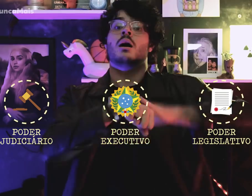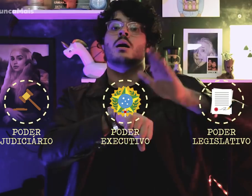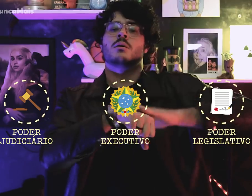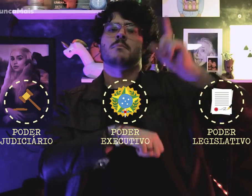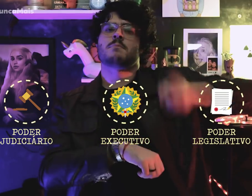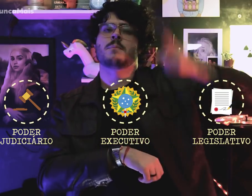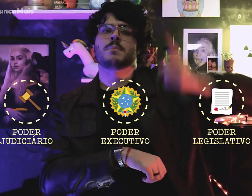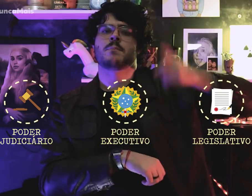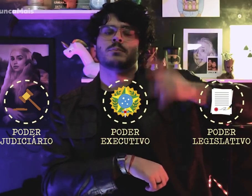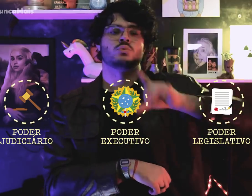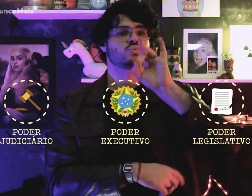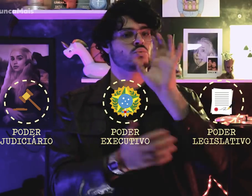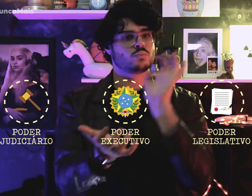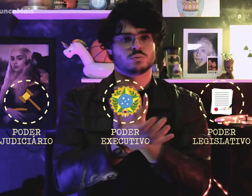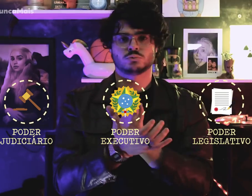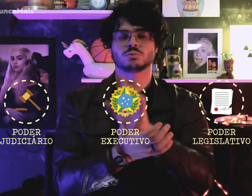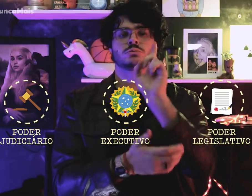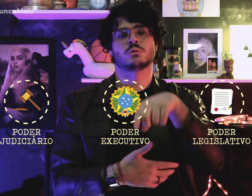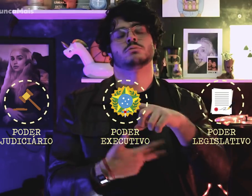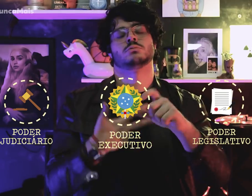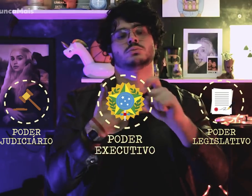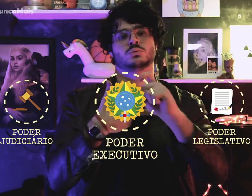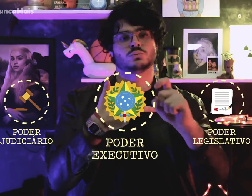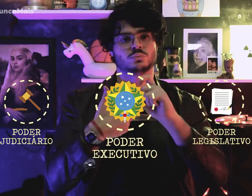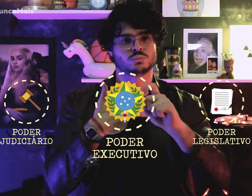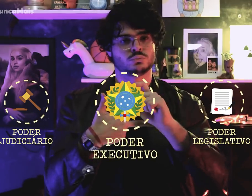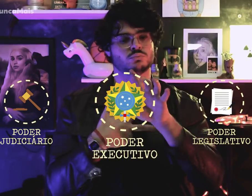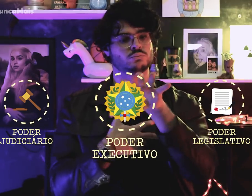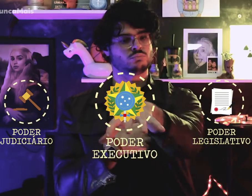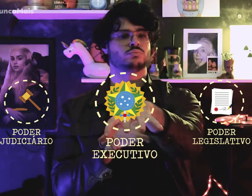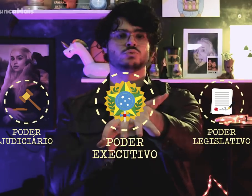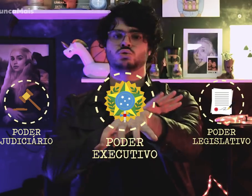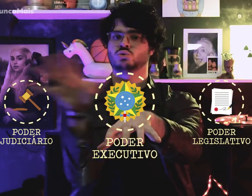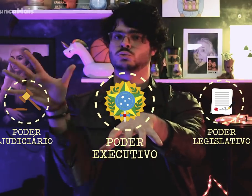and decision-making power was concentrated on the Executive Branch.